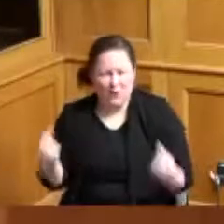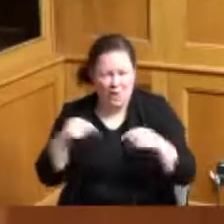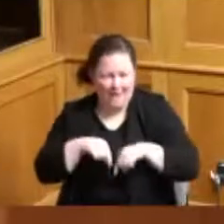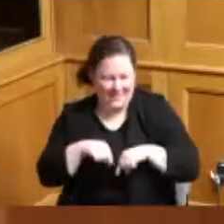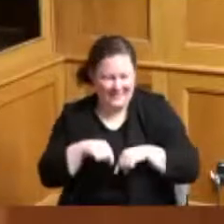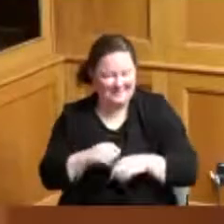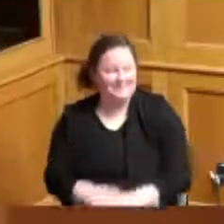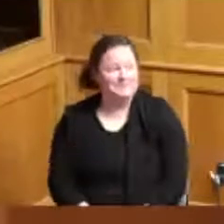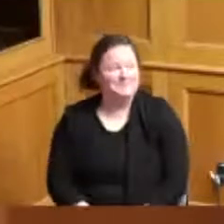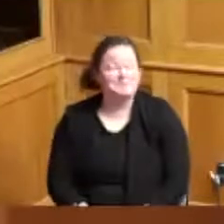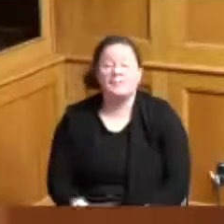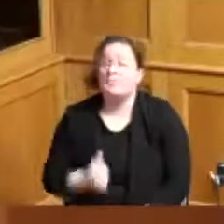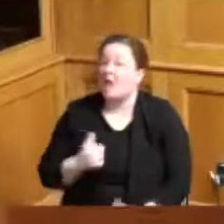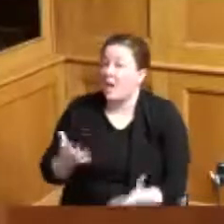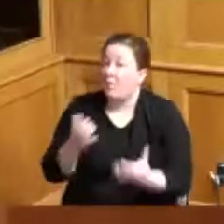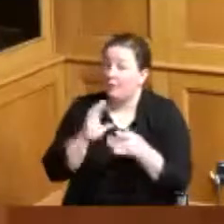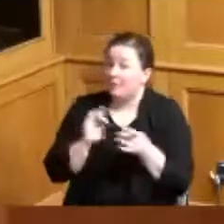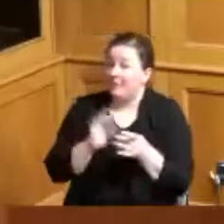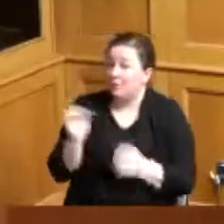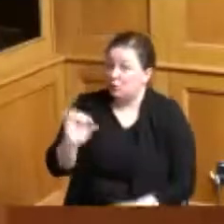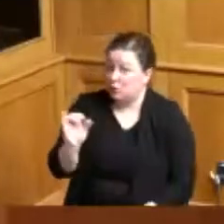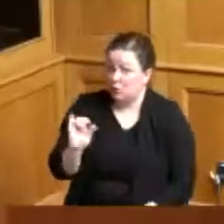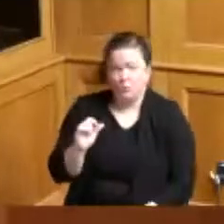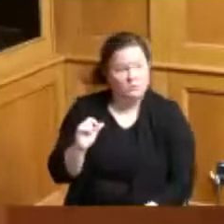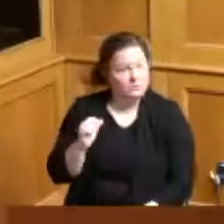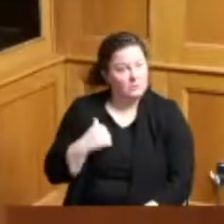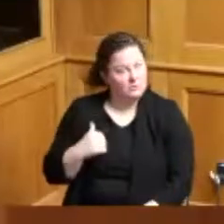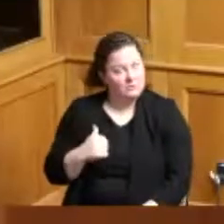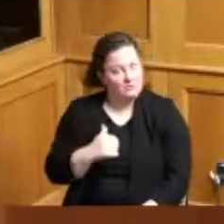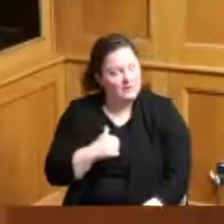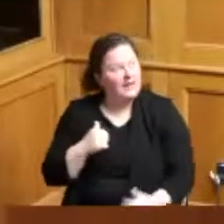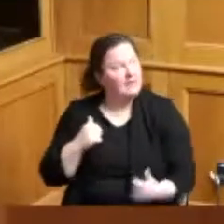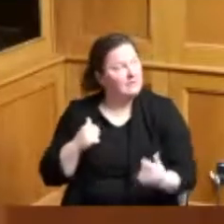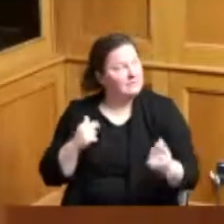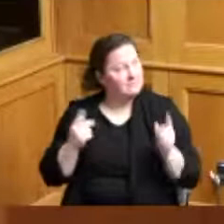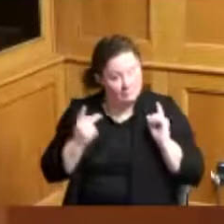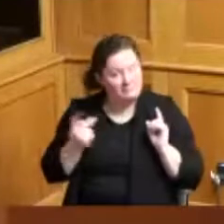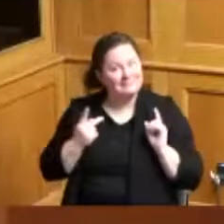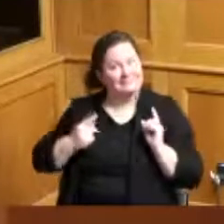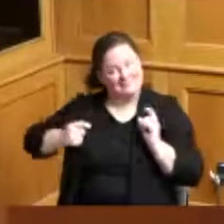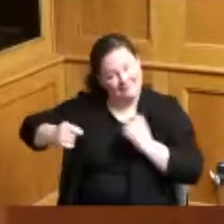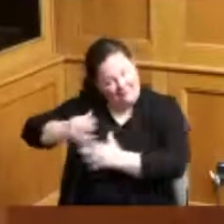I was going to mention we've spent a lot of time together in the last few days so we all did zero